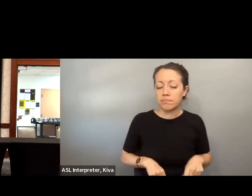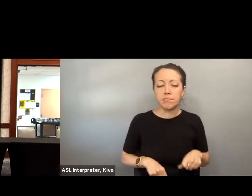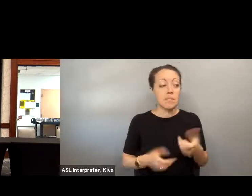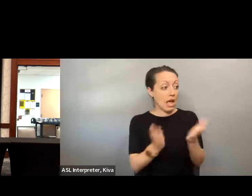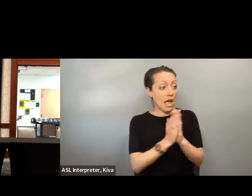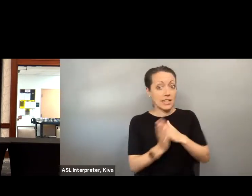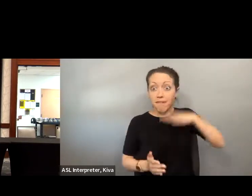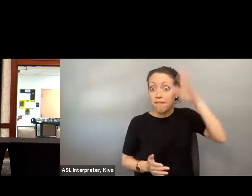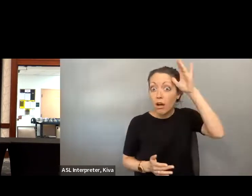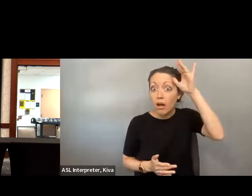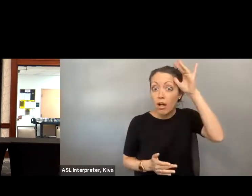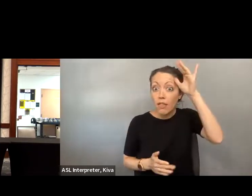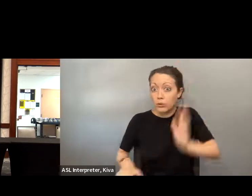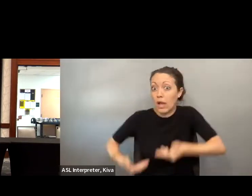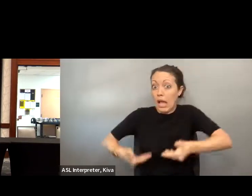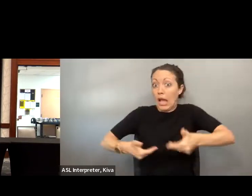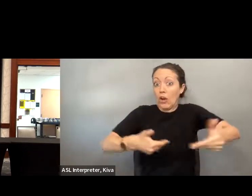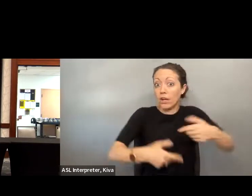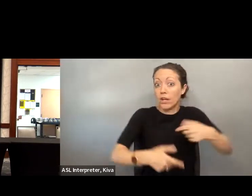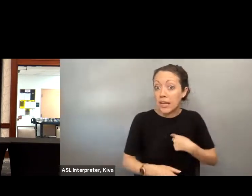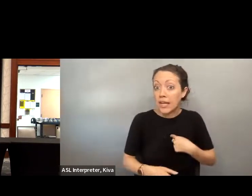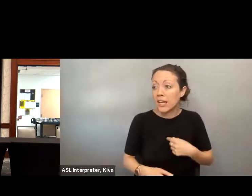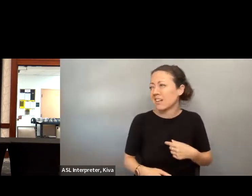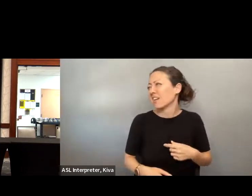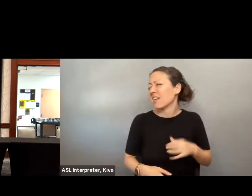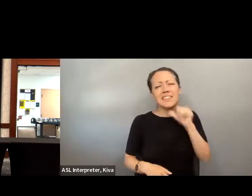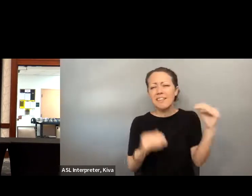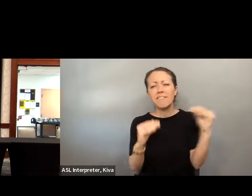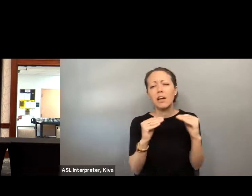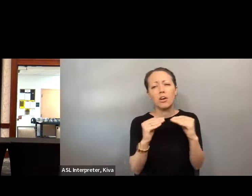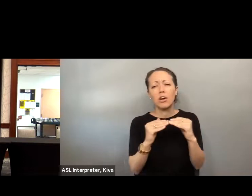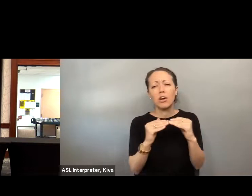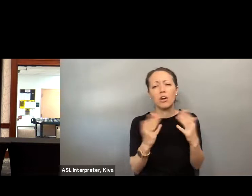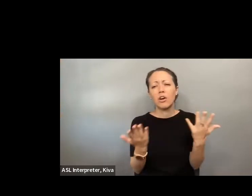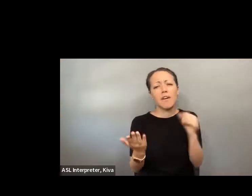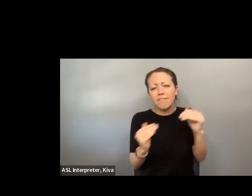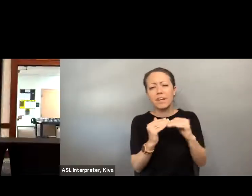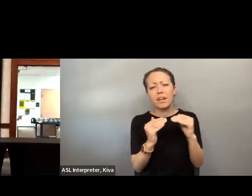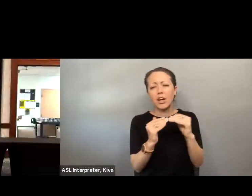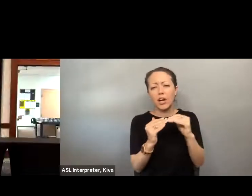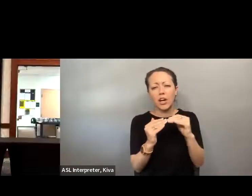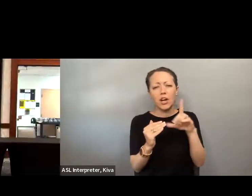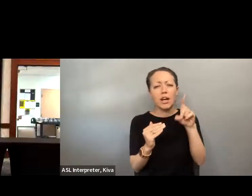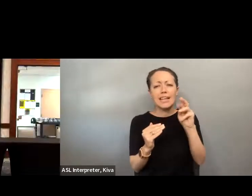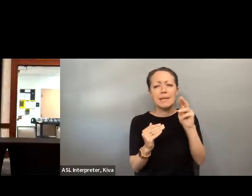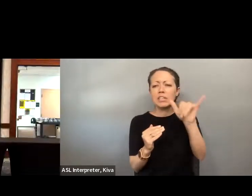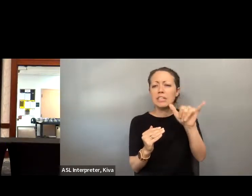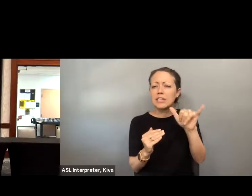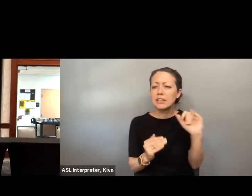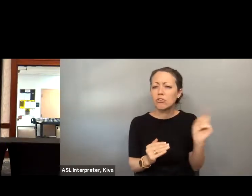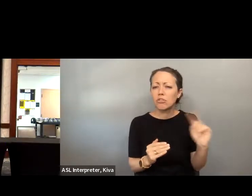today. In that moment, I could plop myself down on the stairs and scoot up them and ask my dad to bring my chair We've talked about them just here today. In that moment I could plot myself down on the theory great up, them and ask my dad to bring my chair along, or I could turn around and give up there's nothing fair or equitable or democratic the position that I was placed in my ability. To exercise.